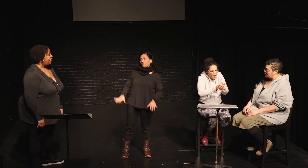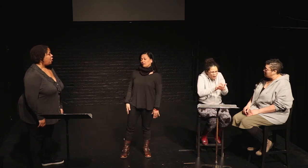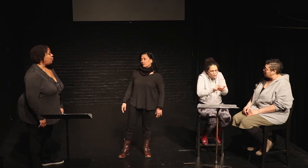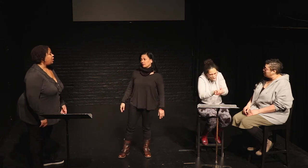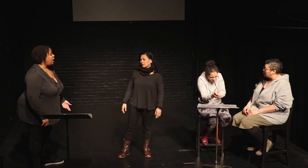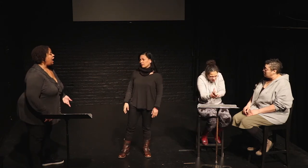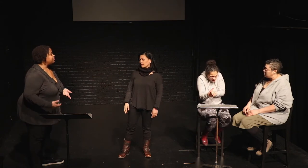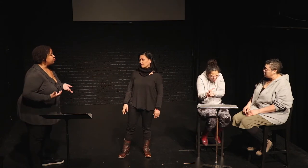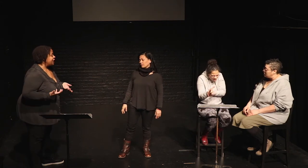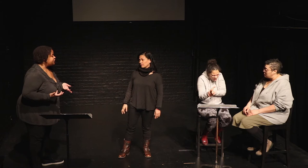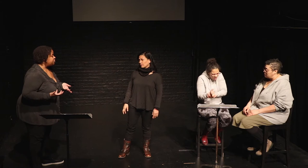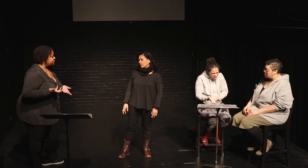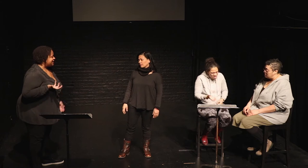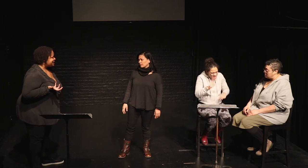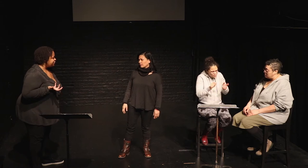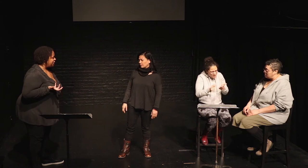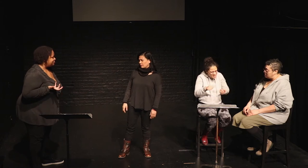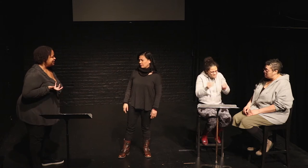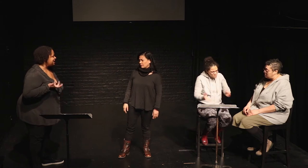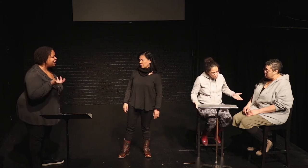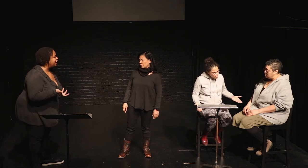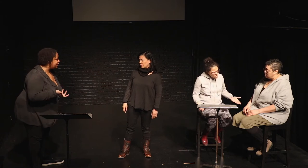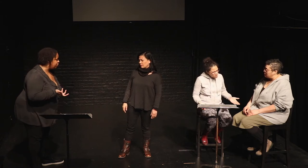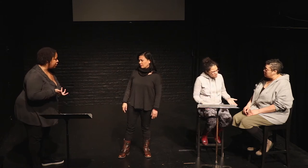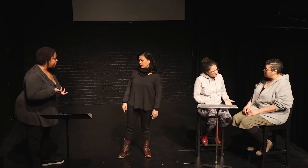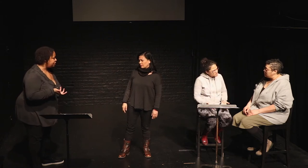Well I'm writing so much my hand is cramped. I can't write anymore.